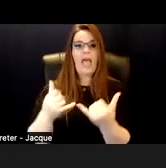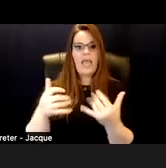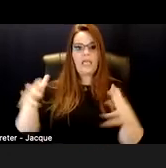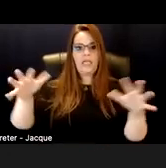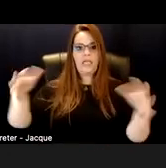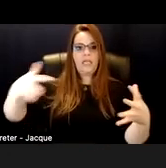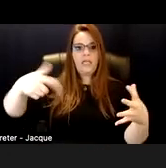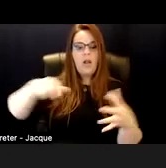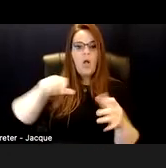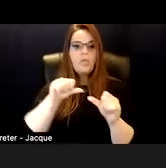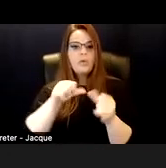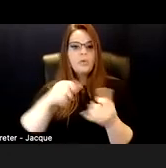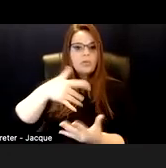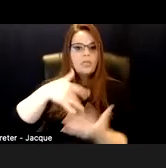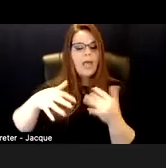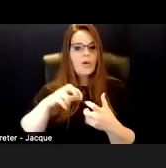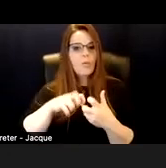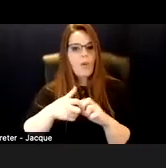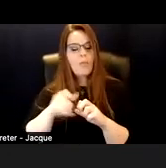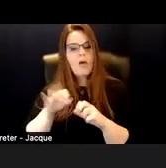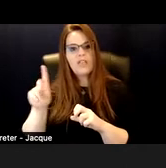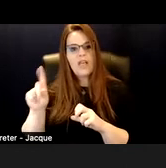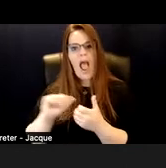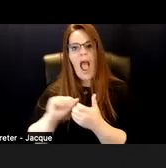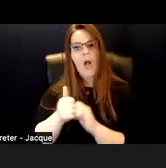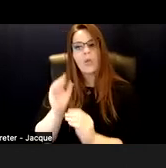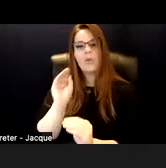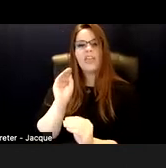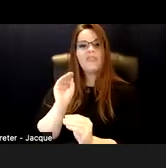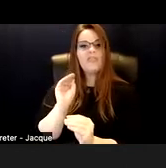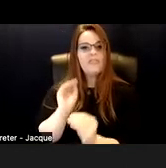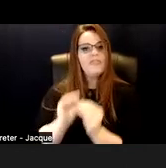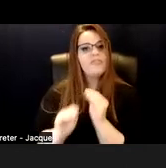of disability on how we can fix our built